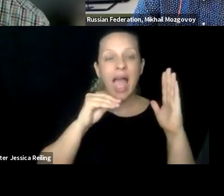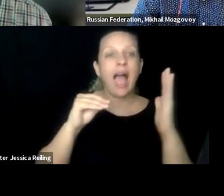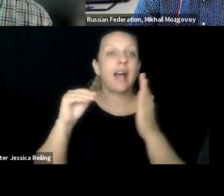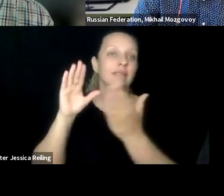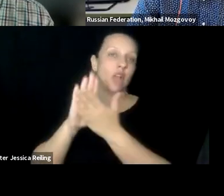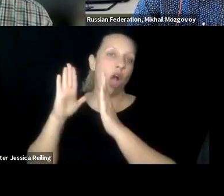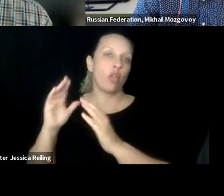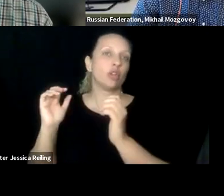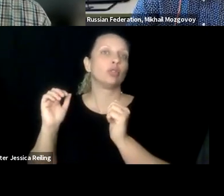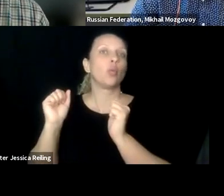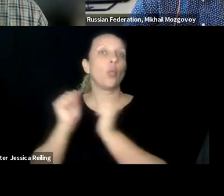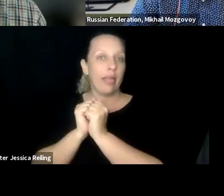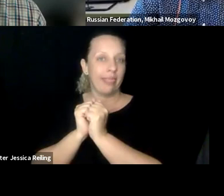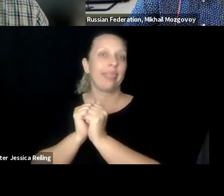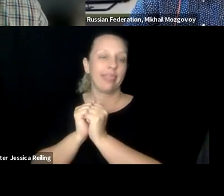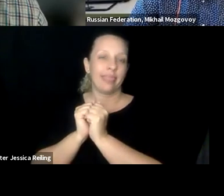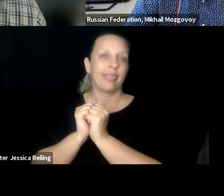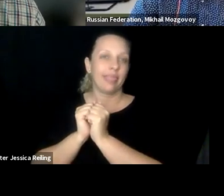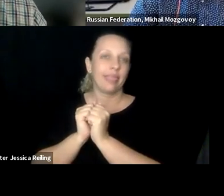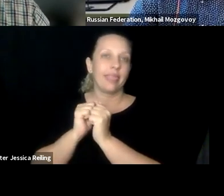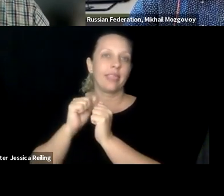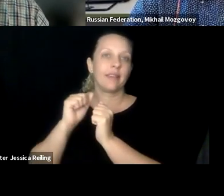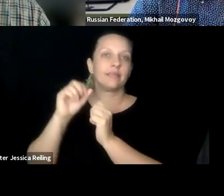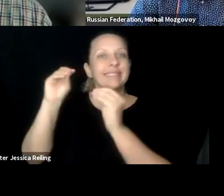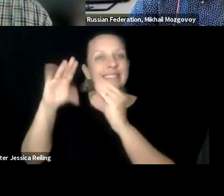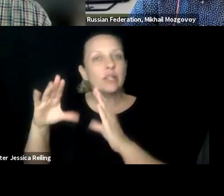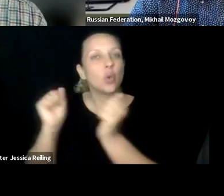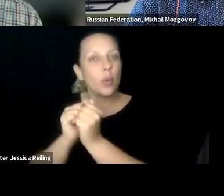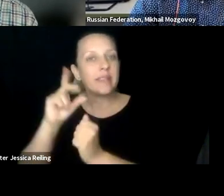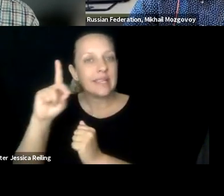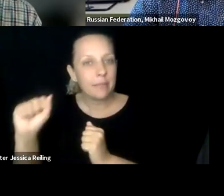continue to promote and encourage the inclusion of students and